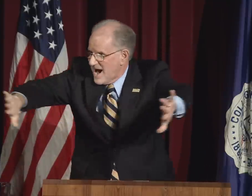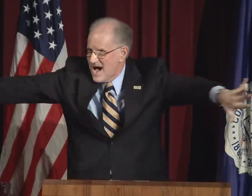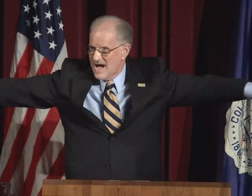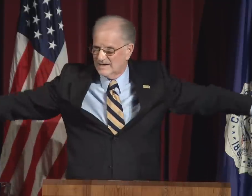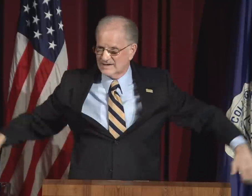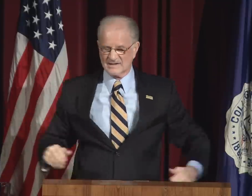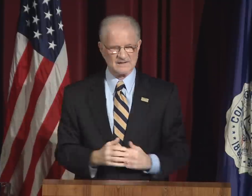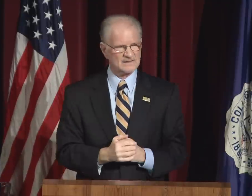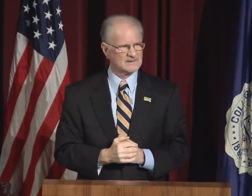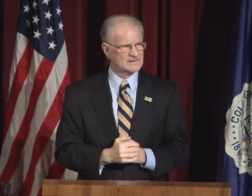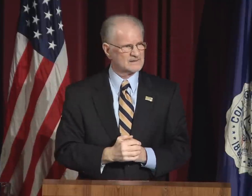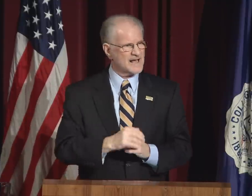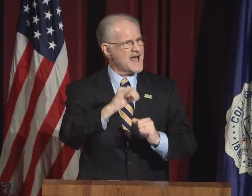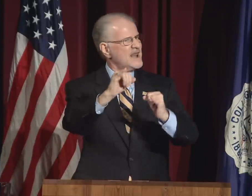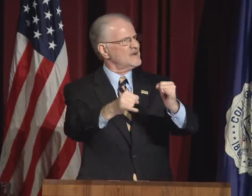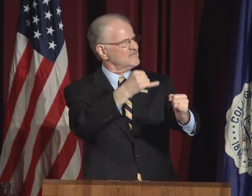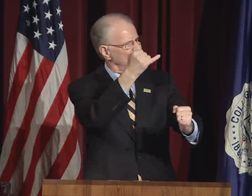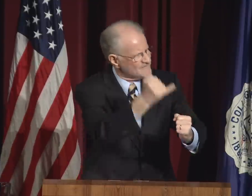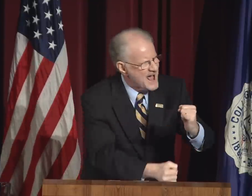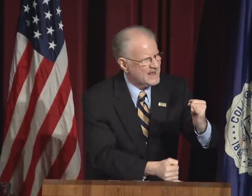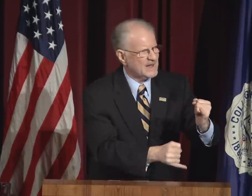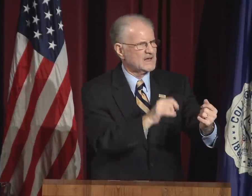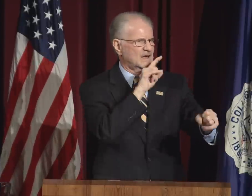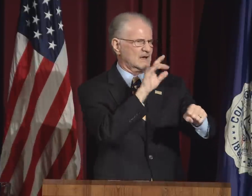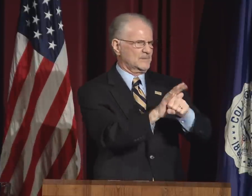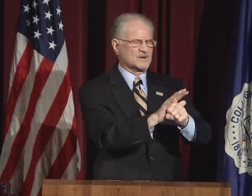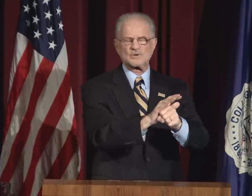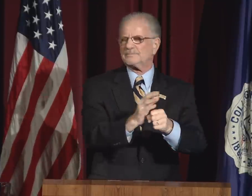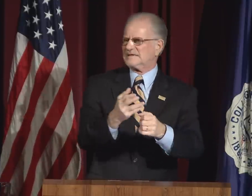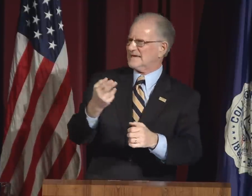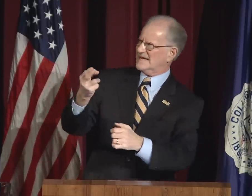Commit to opening the gates wide.